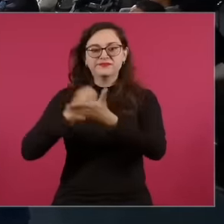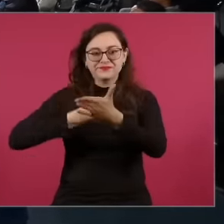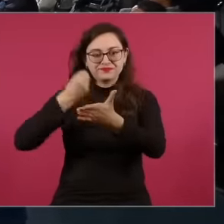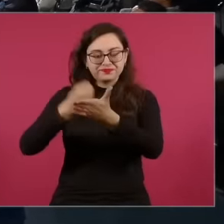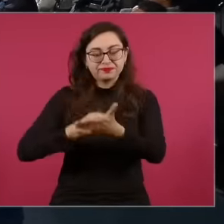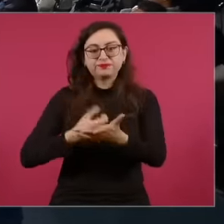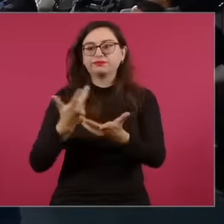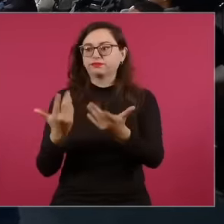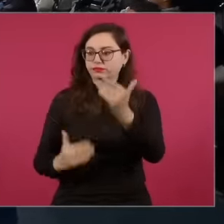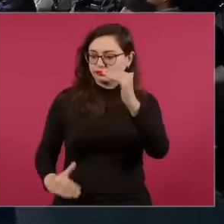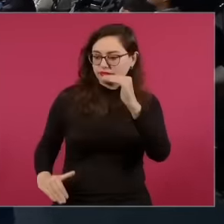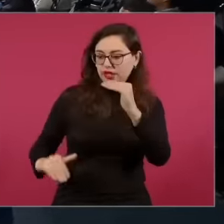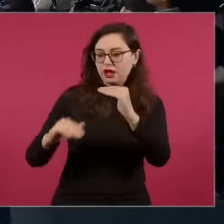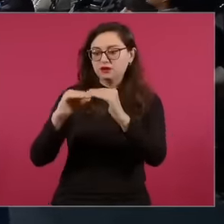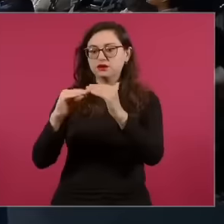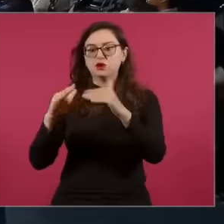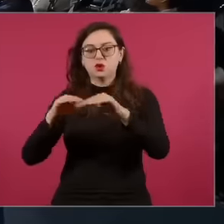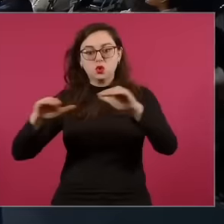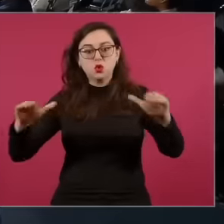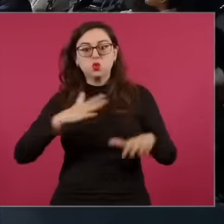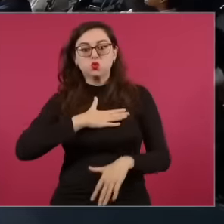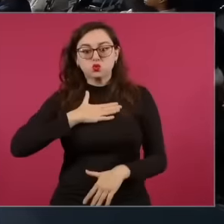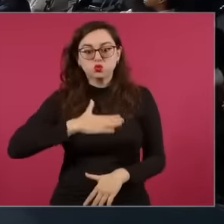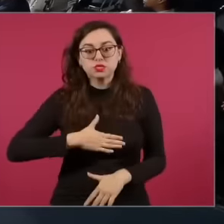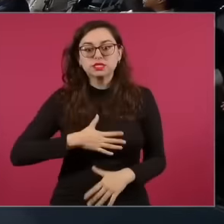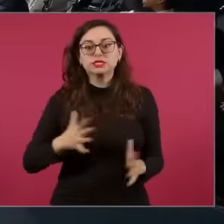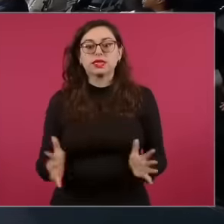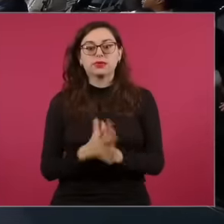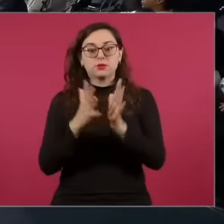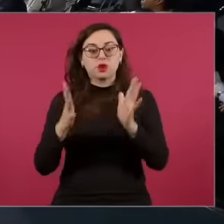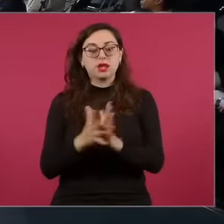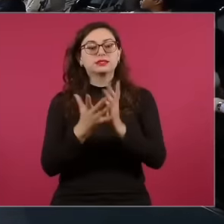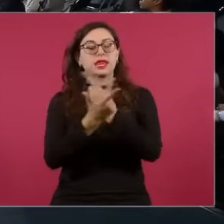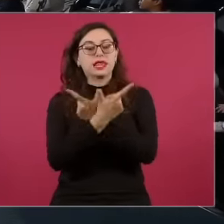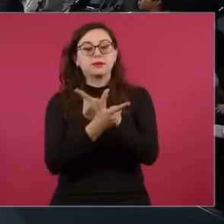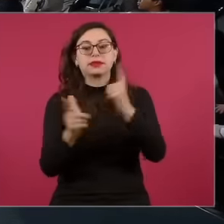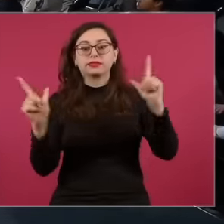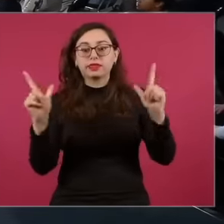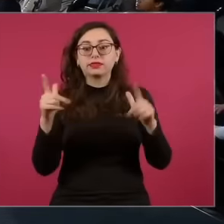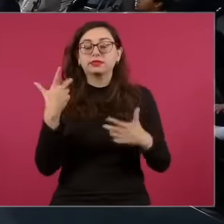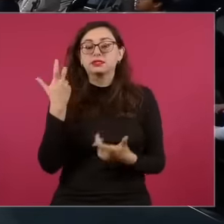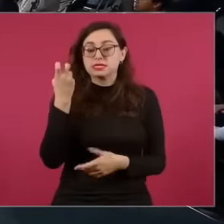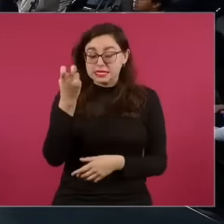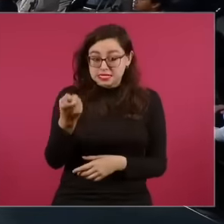inequality in favor of justice, democracy and freedom, which is what means this person